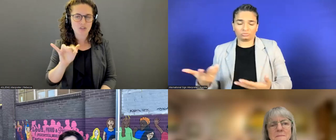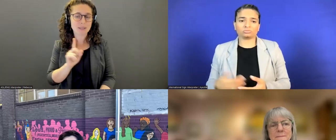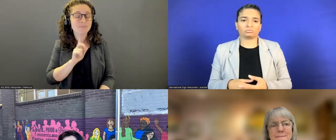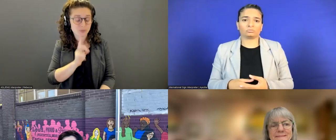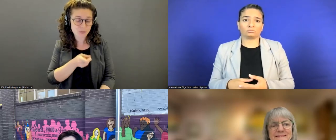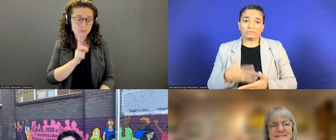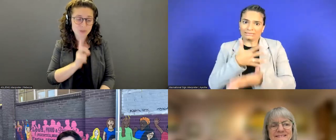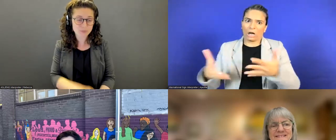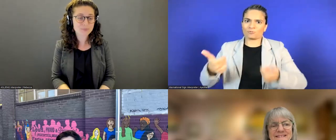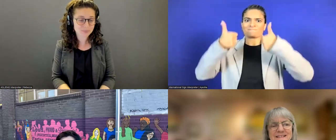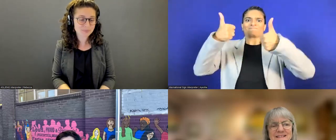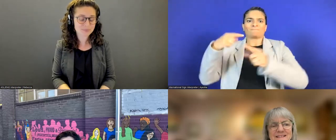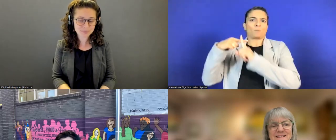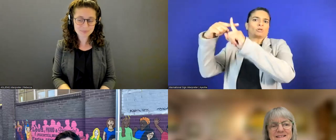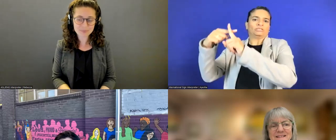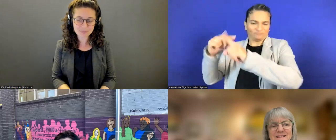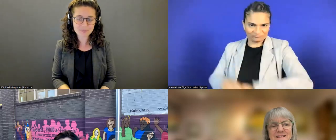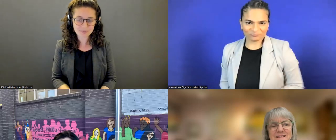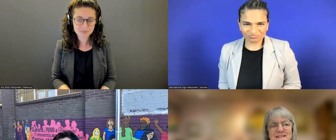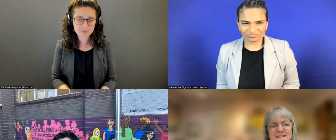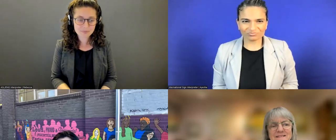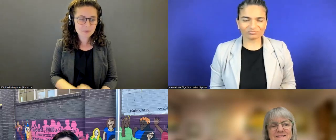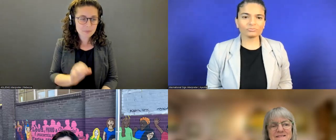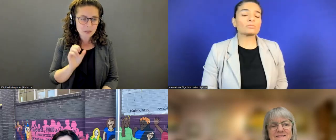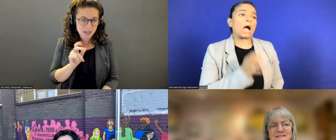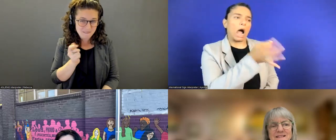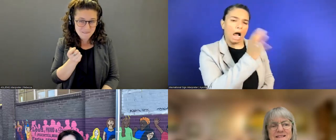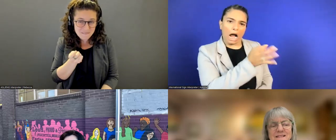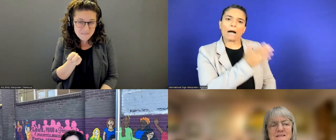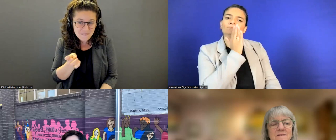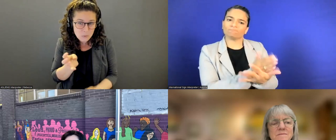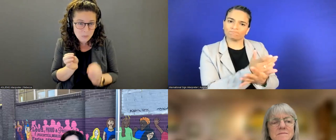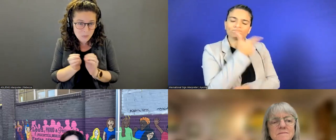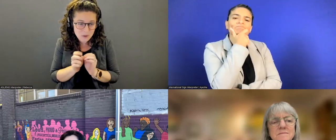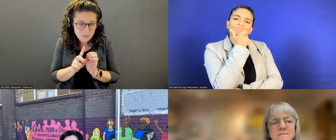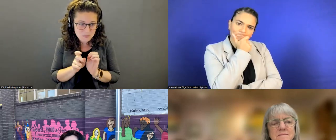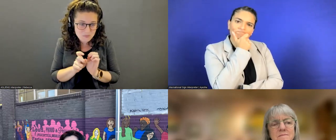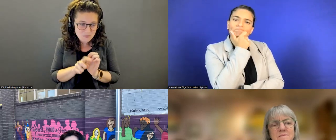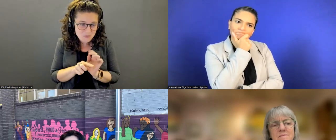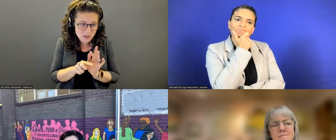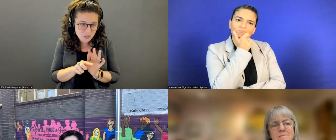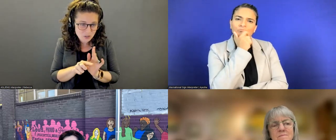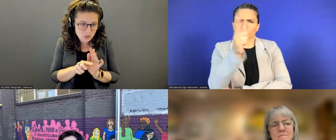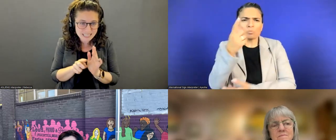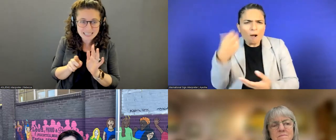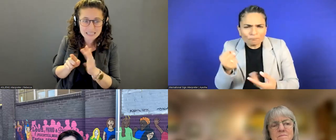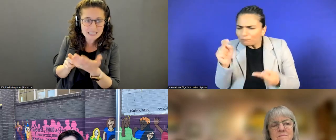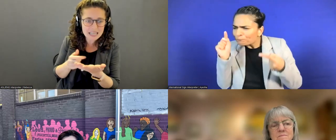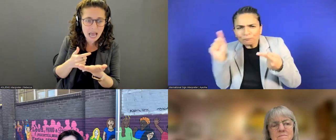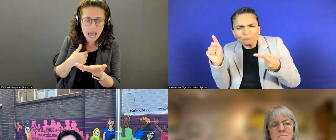Well, we have a couple more questions, but let's see maybe I'm going to ask Laurie and